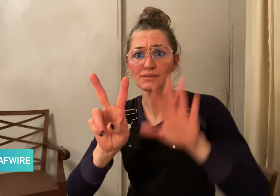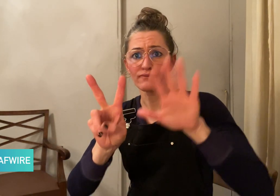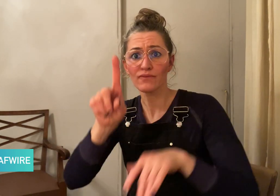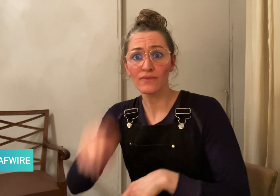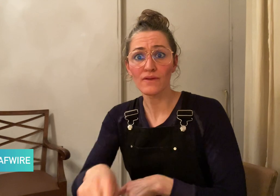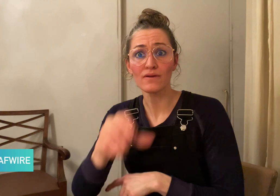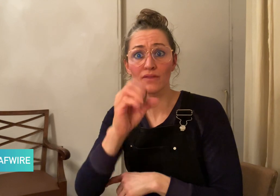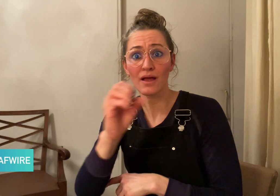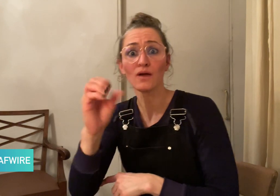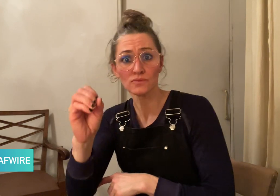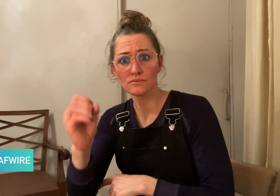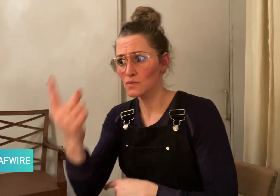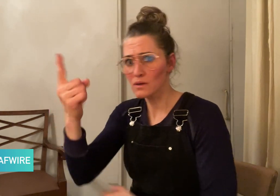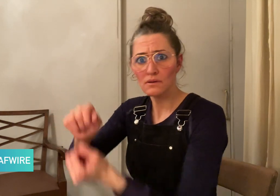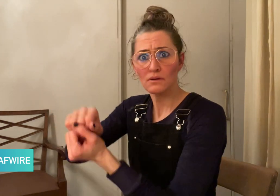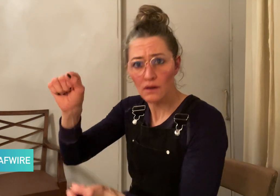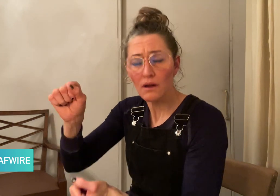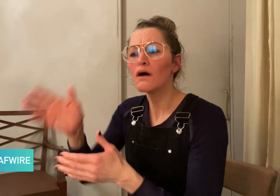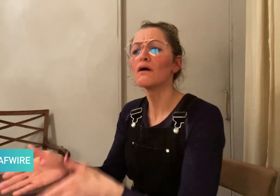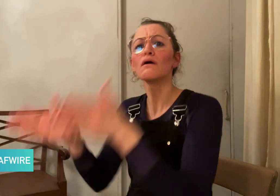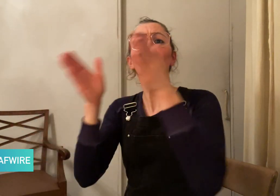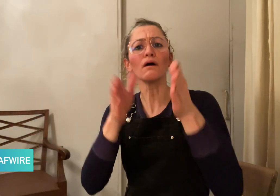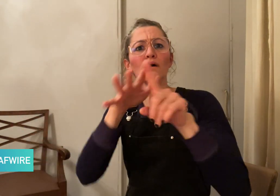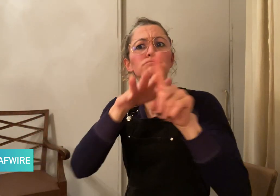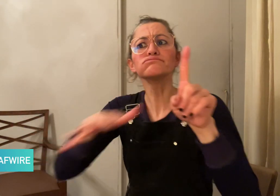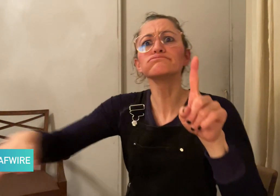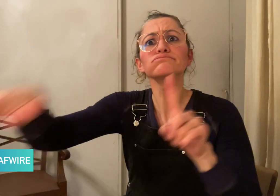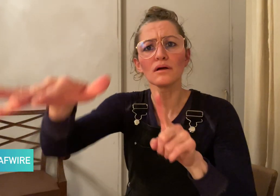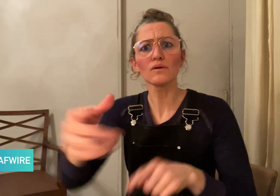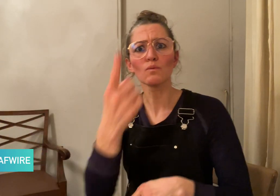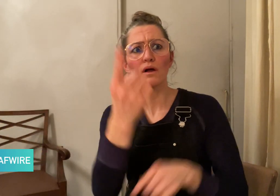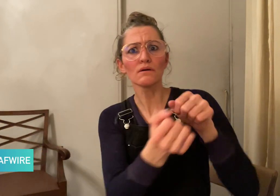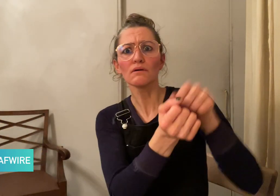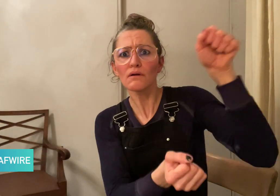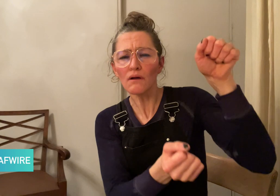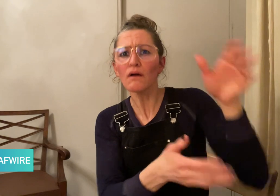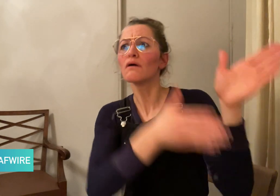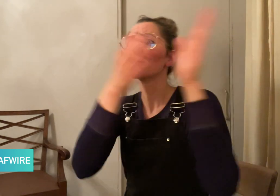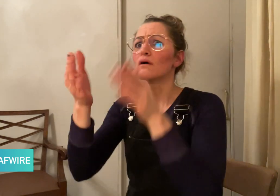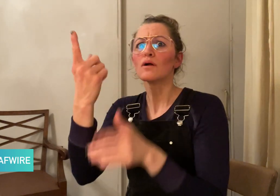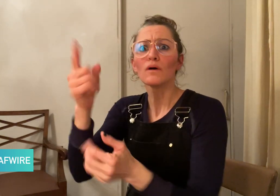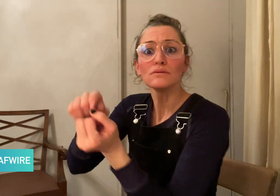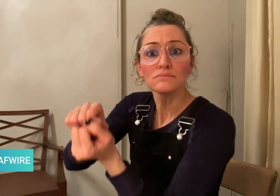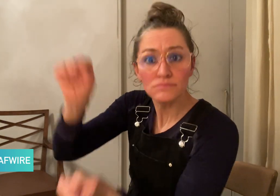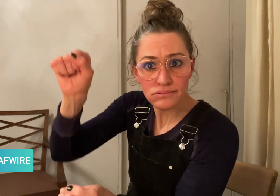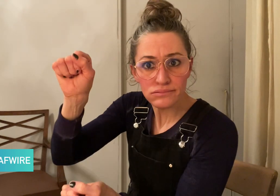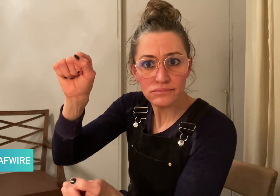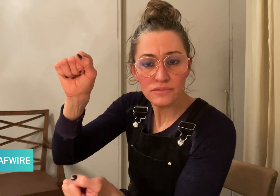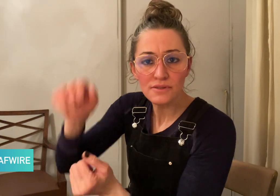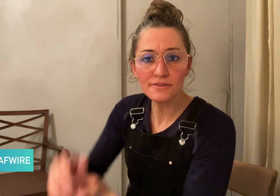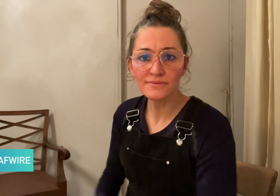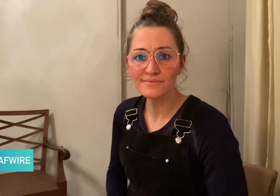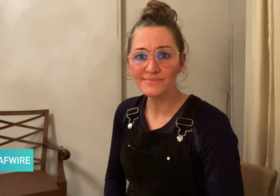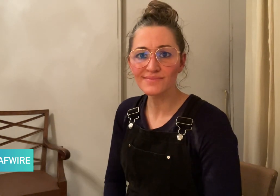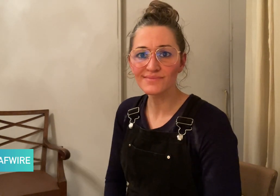interpreter for every 127,000 Deaf people.